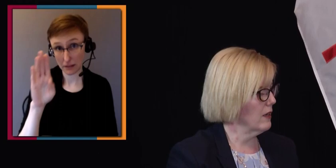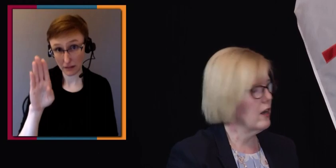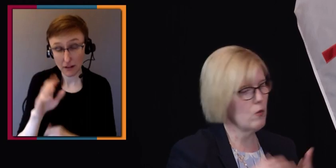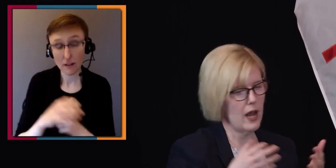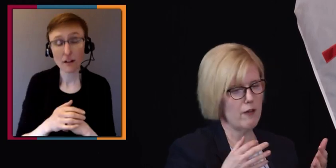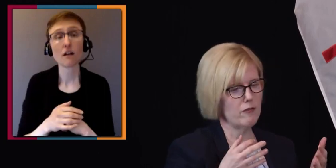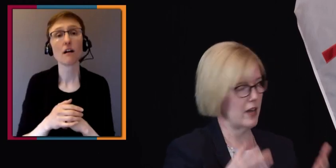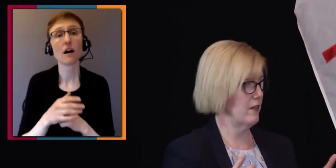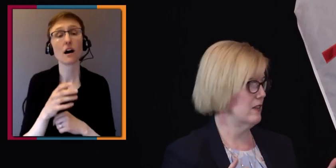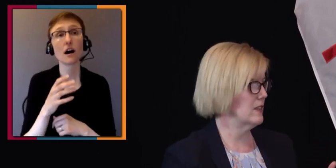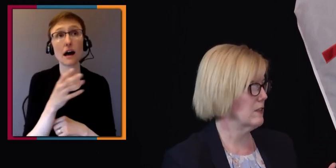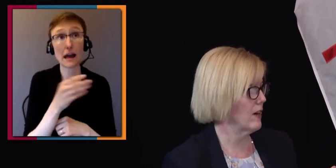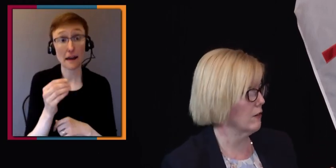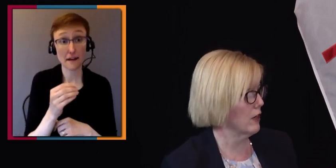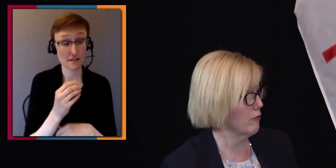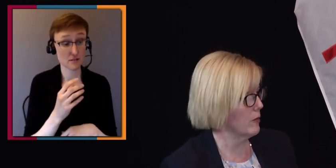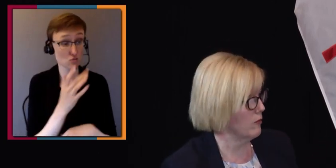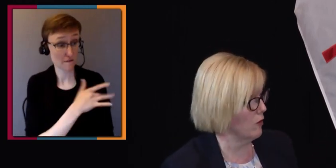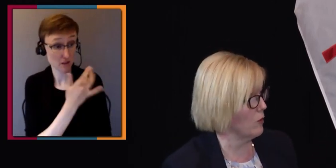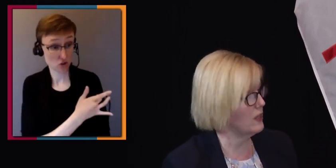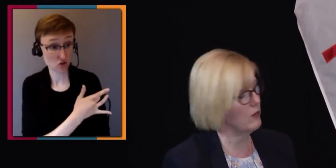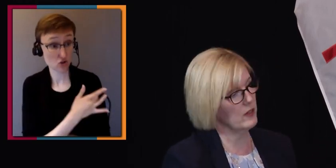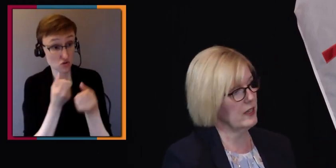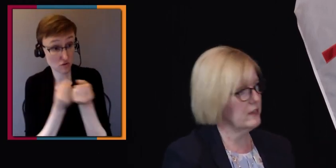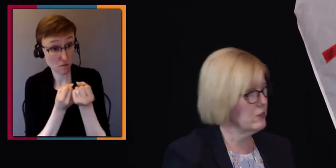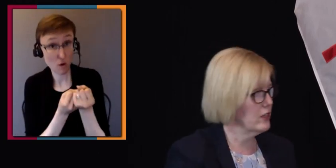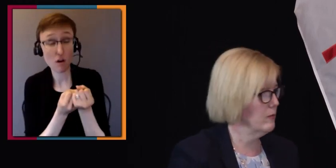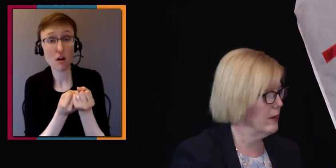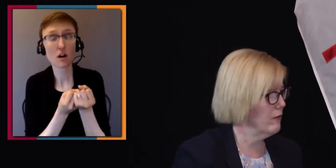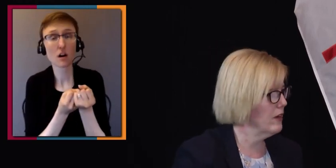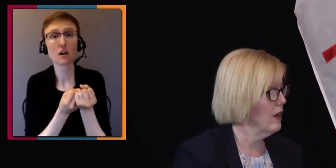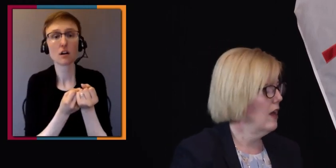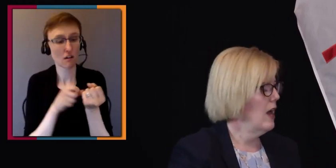And now we have done this as a federal government before, we did it with the Canada Child Benefit.